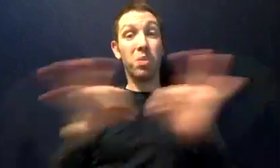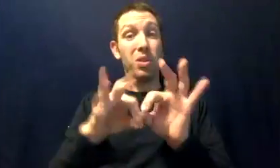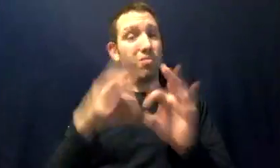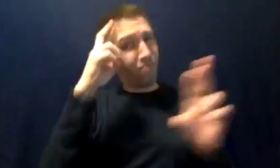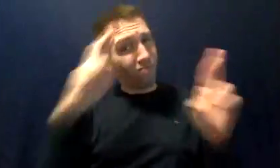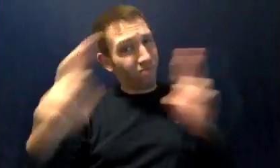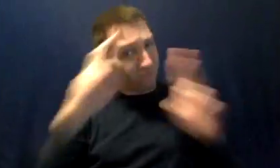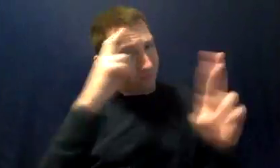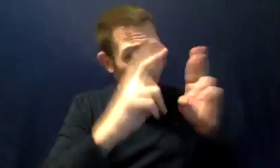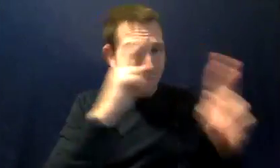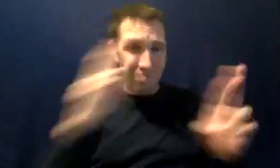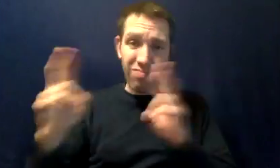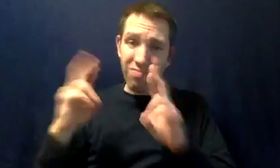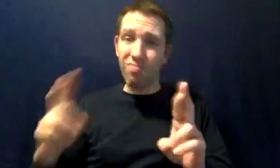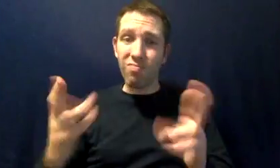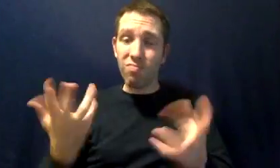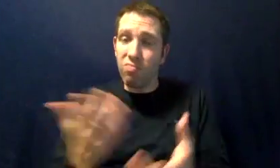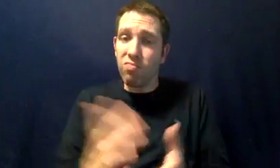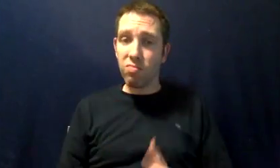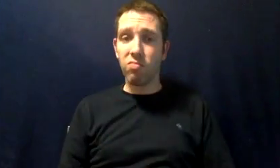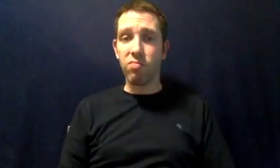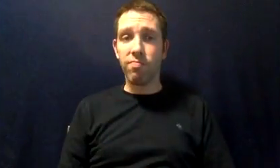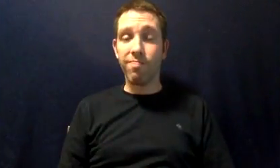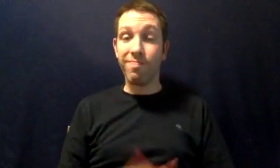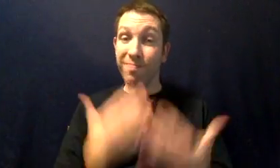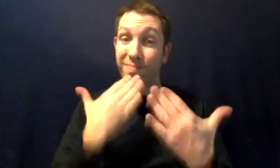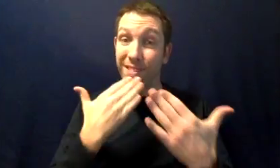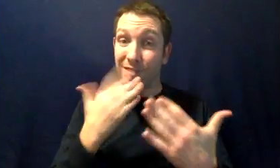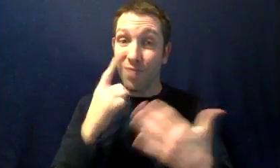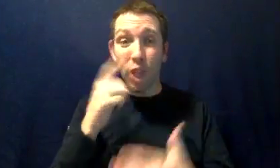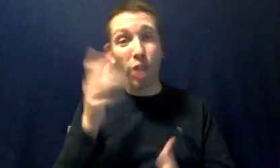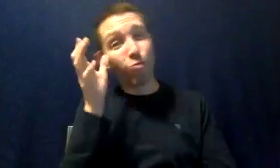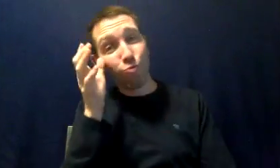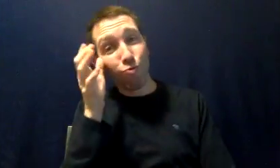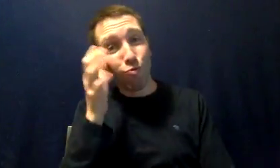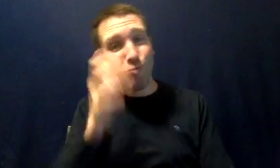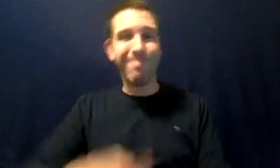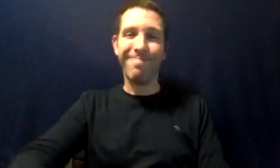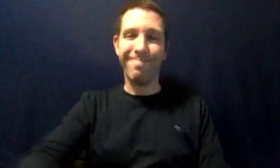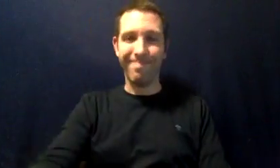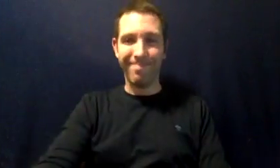But the important thing is to respect each other. Thanks for listening!